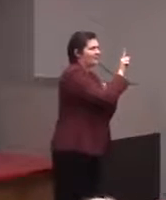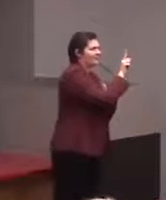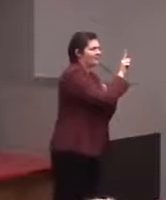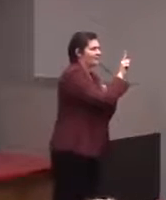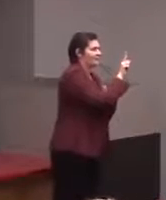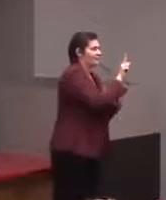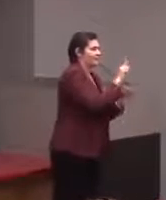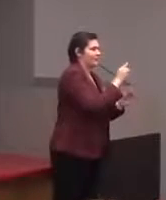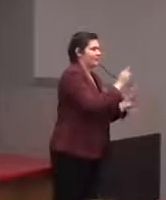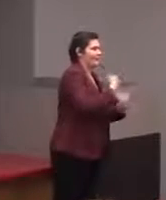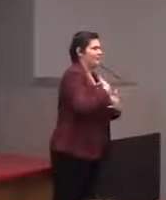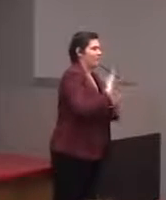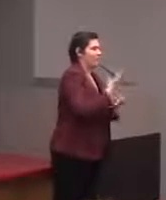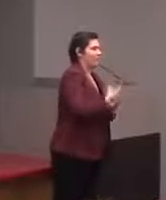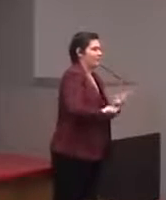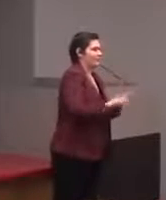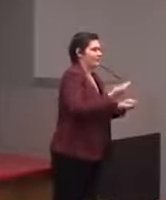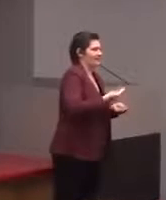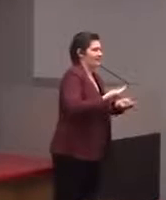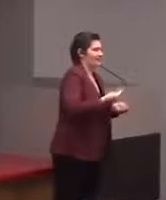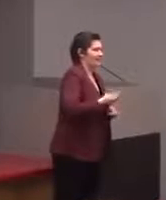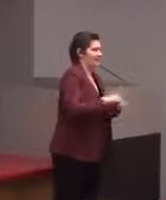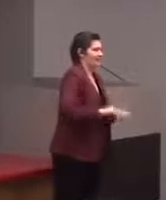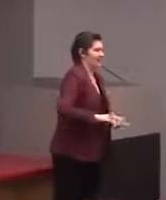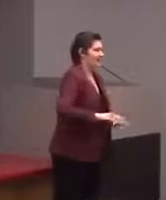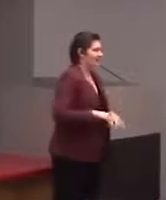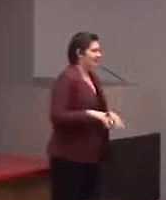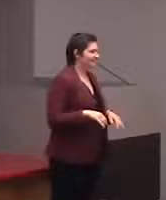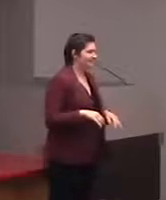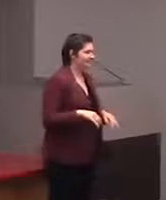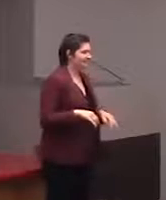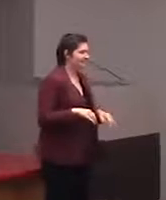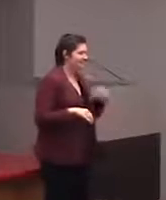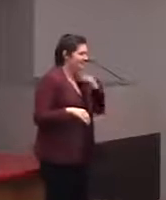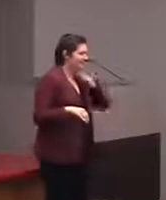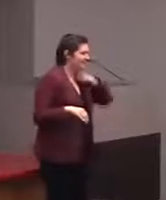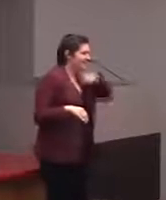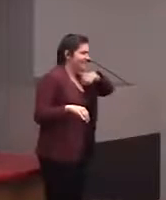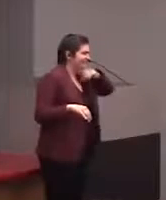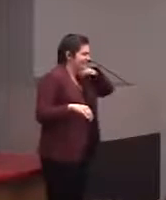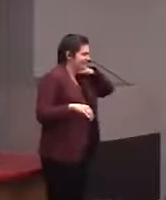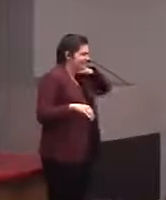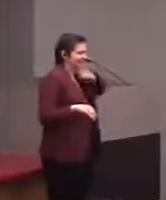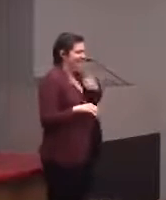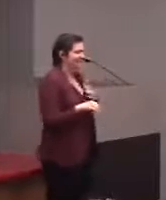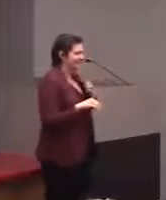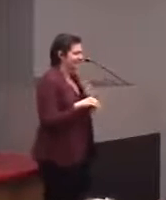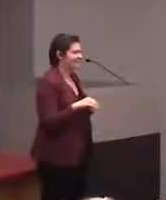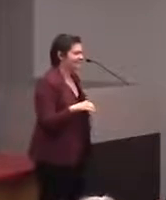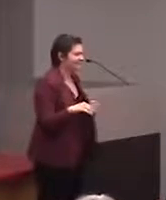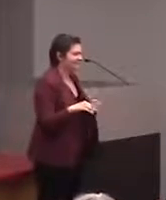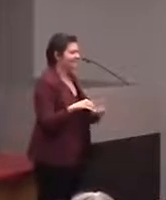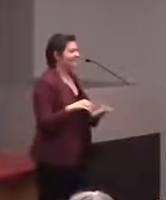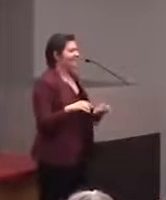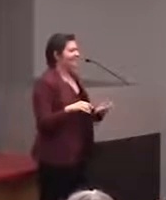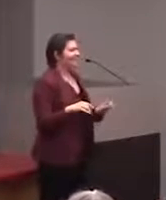(audience chattering) It's kind of like, sometimes I just have fun doing that, like when we work exhibit hall booths, and we don't have people at the booth,